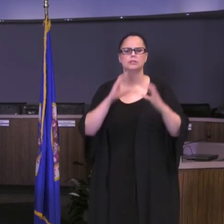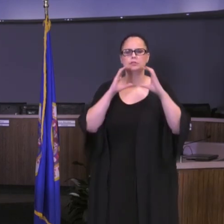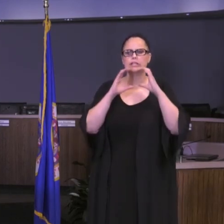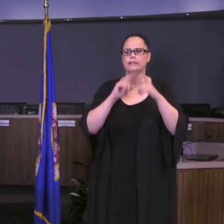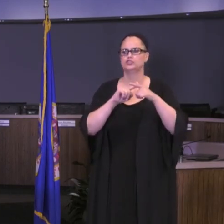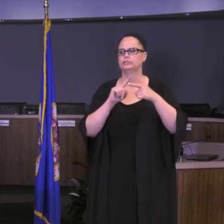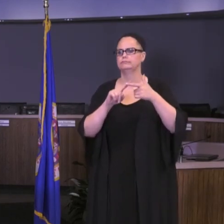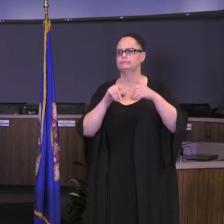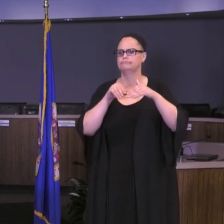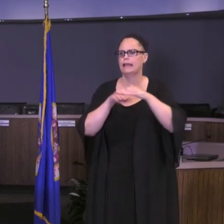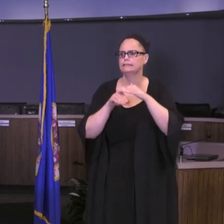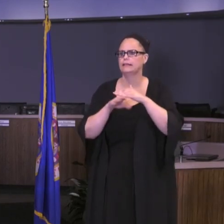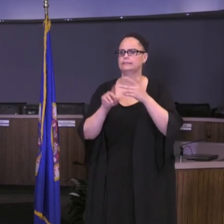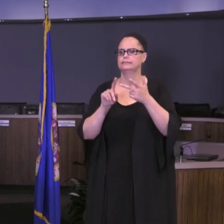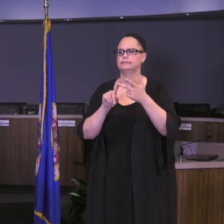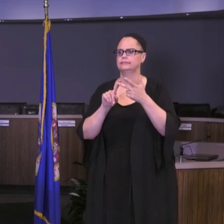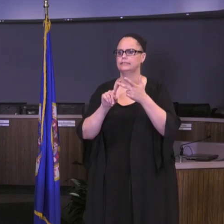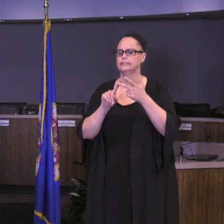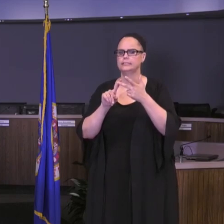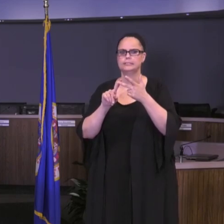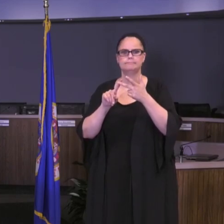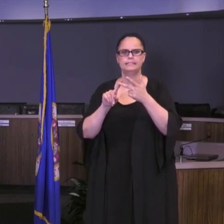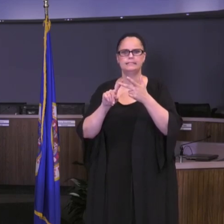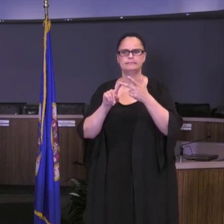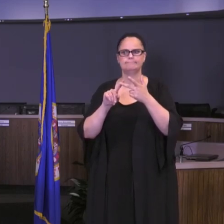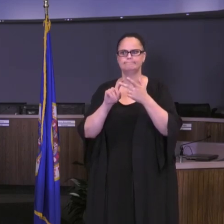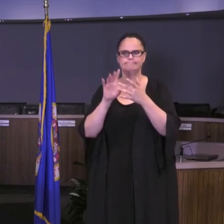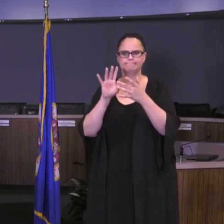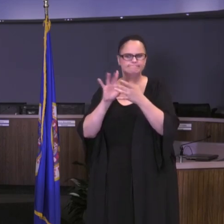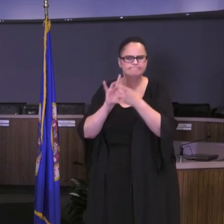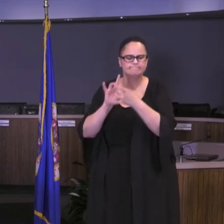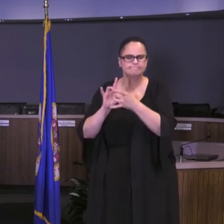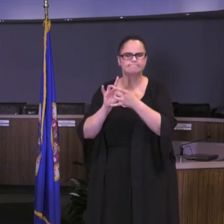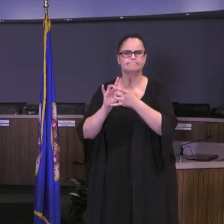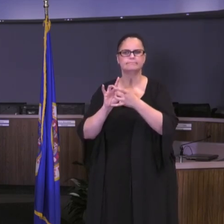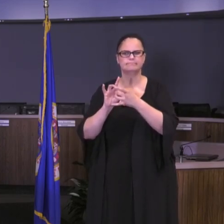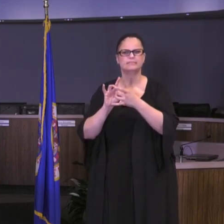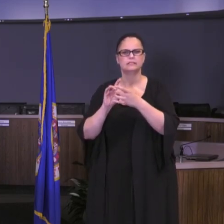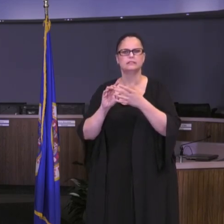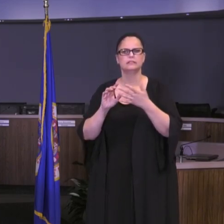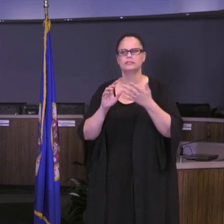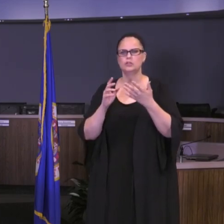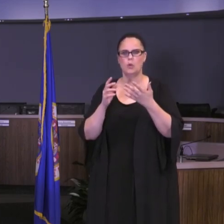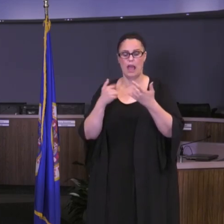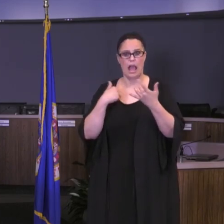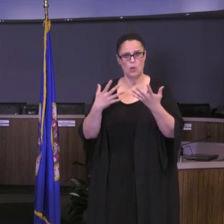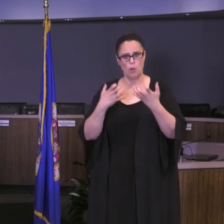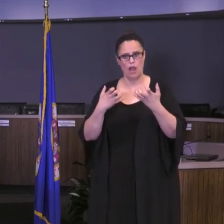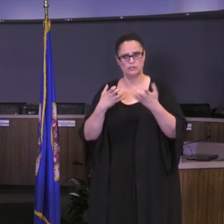engagement, of supporting, and those still remain four areas that I want to do a better job at. I want to make sure that our